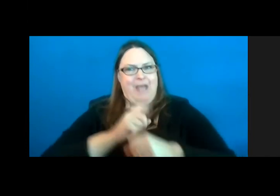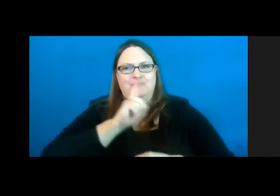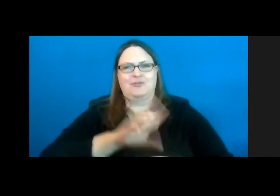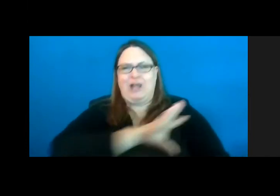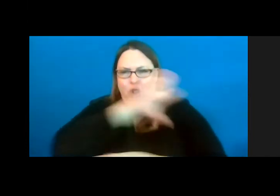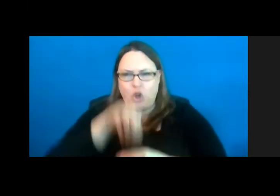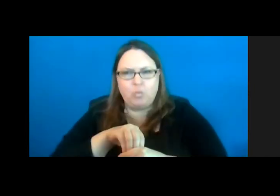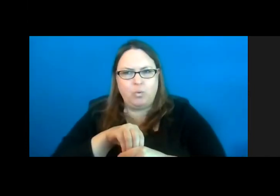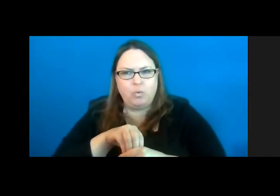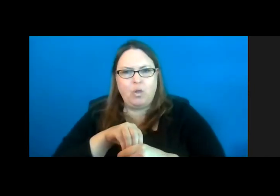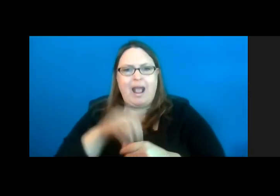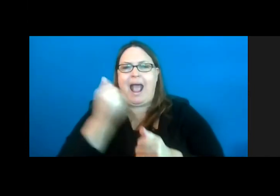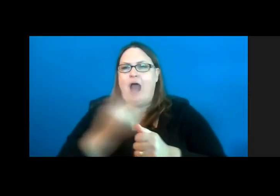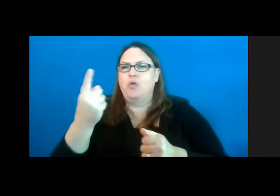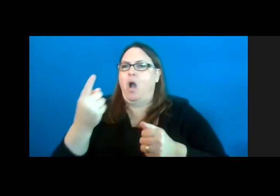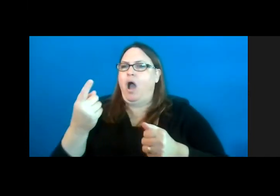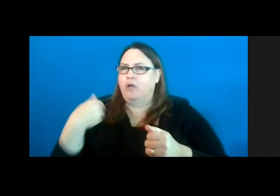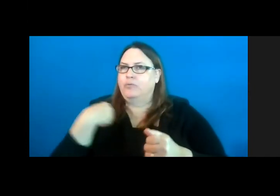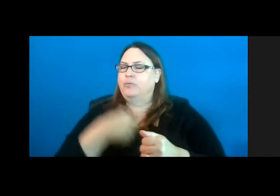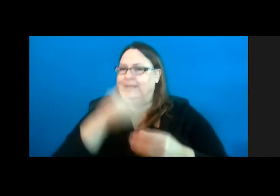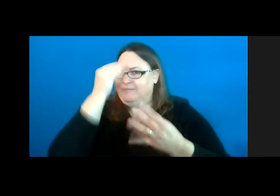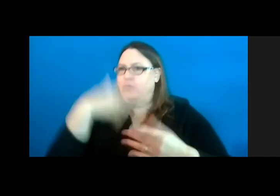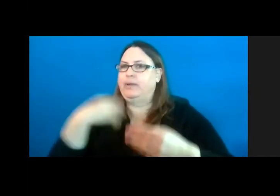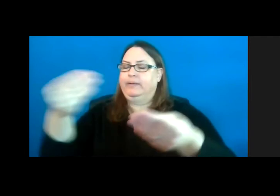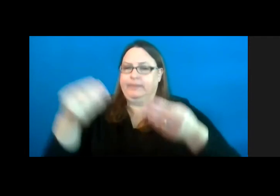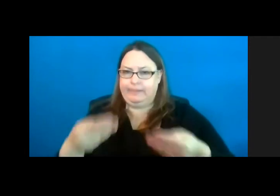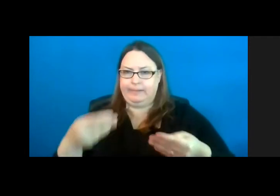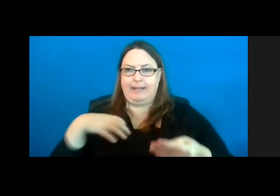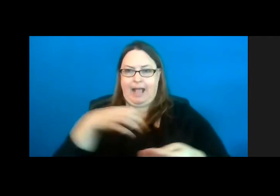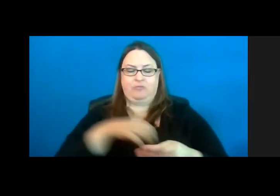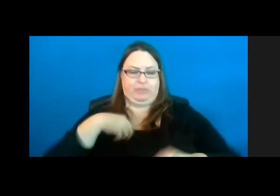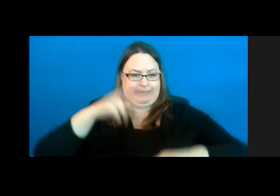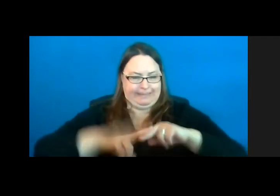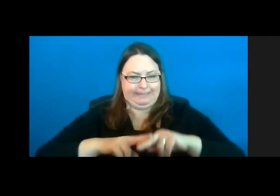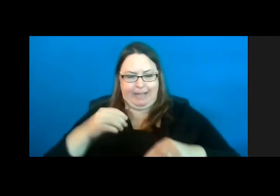Anything that comes across the desk the council sits down and we make sure that we don't have